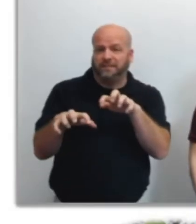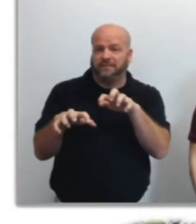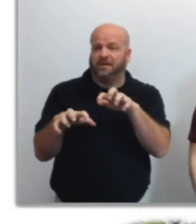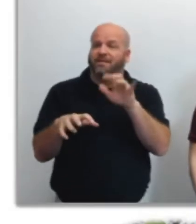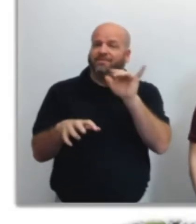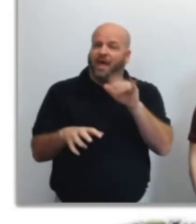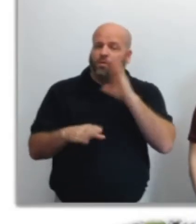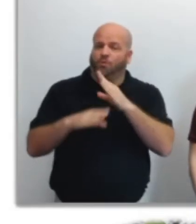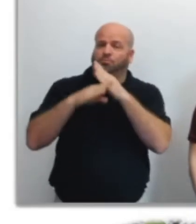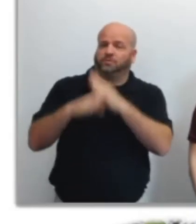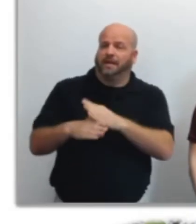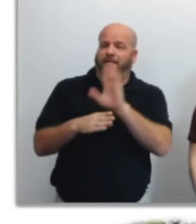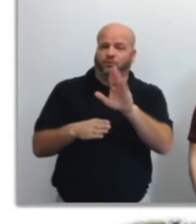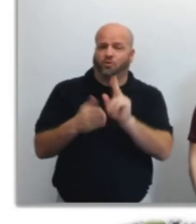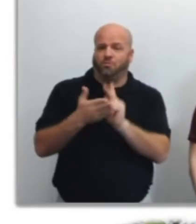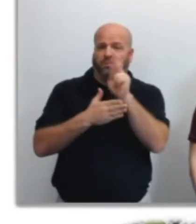ahead of the arrival of cold temperatures.